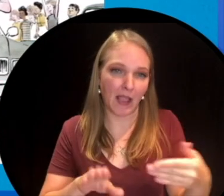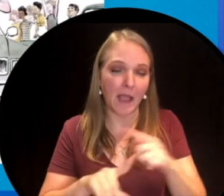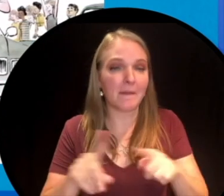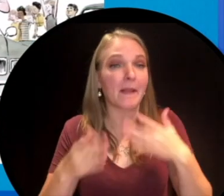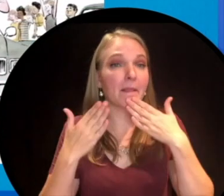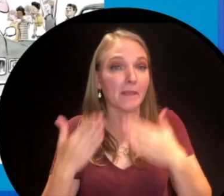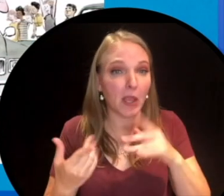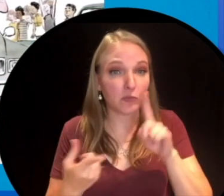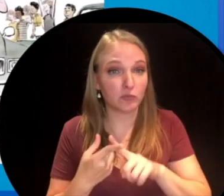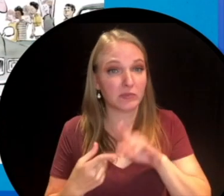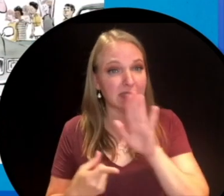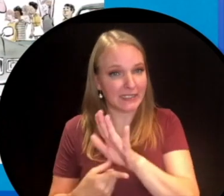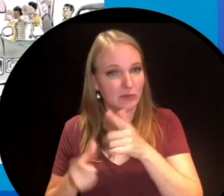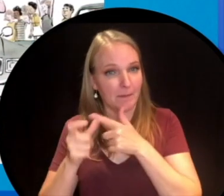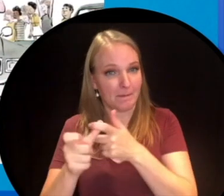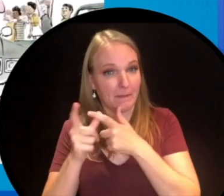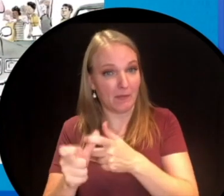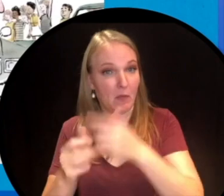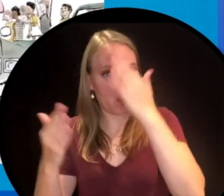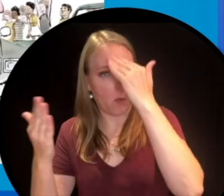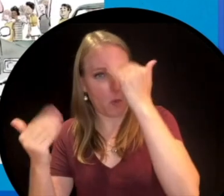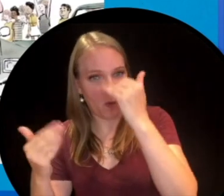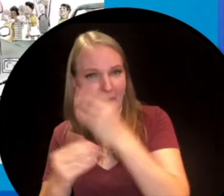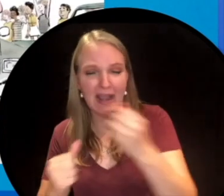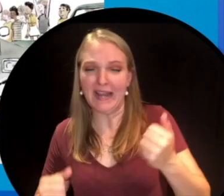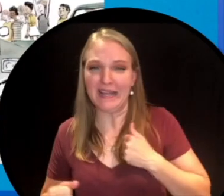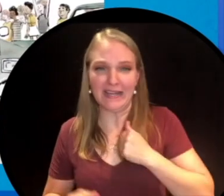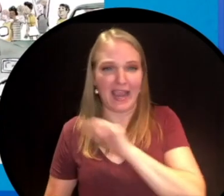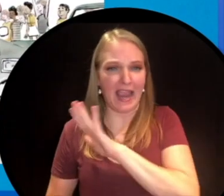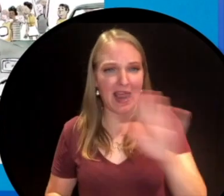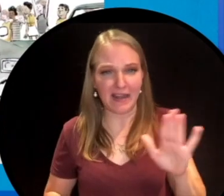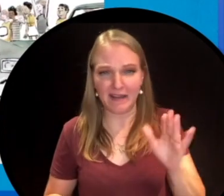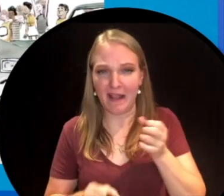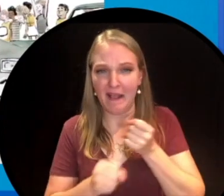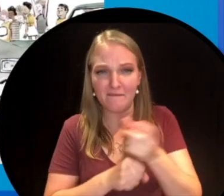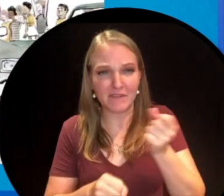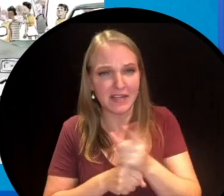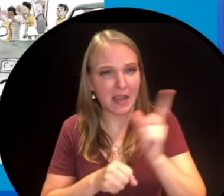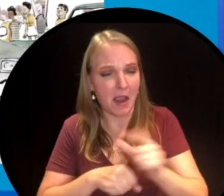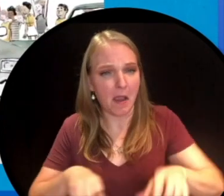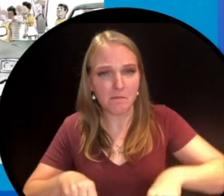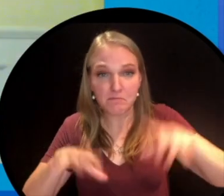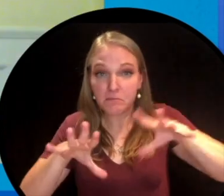of hope and thanks to the Terry Fox runs that are held across Canada and all around the world,